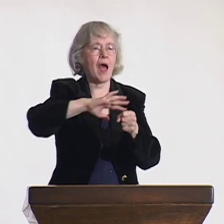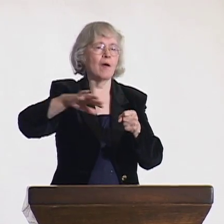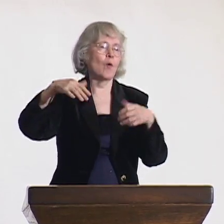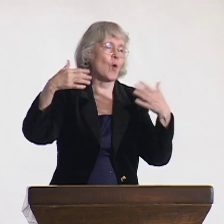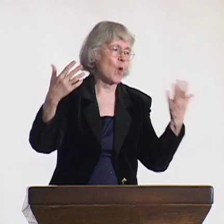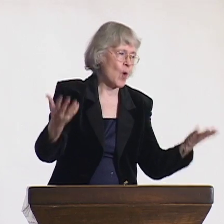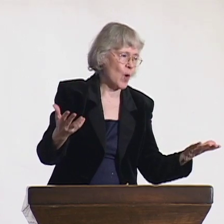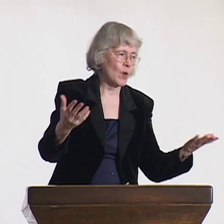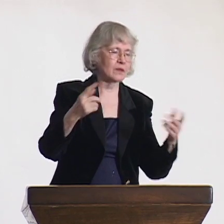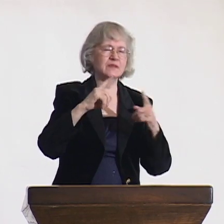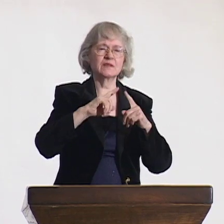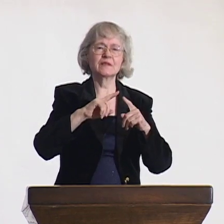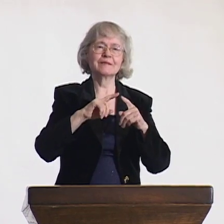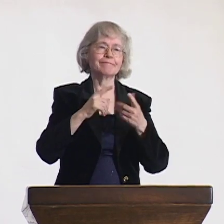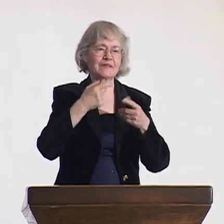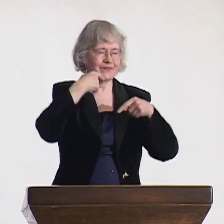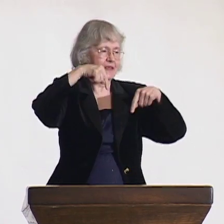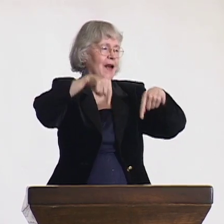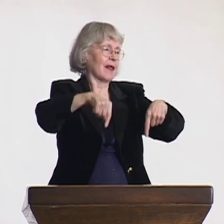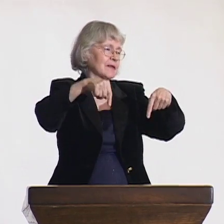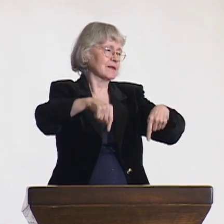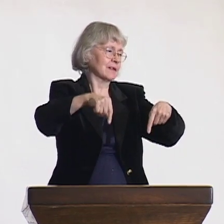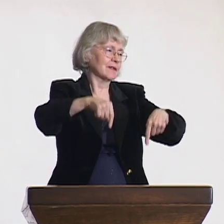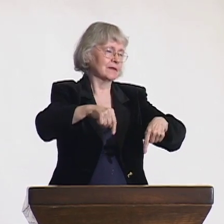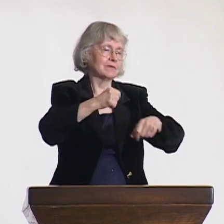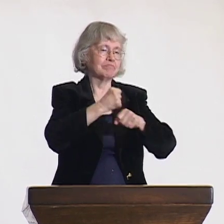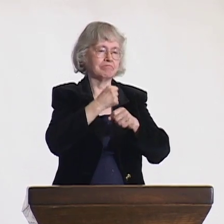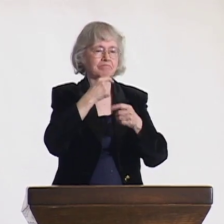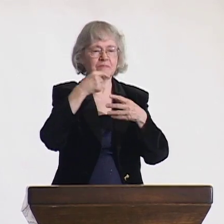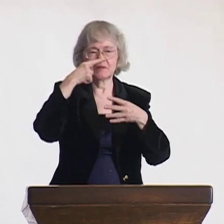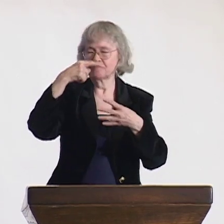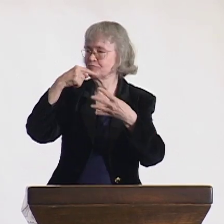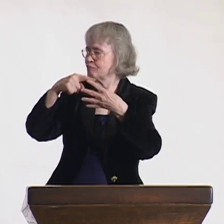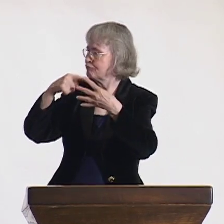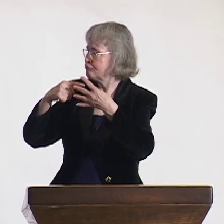many of the accomplishments in my career as they span far and wide.